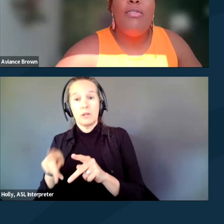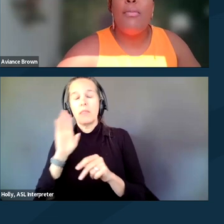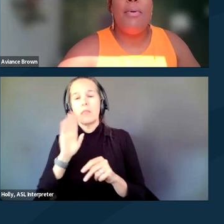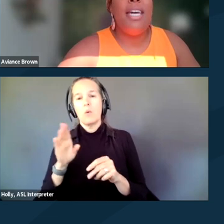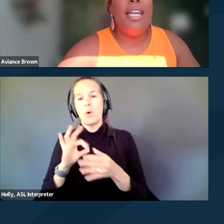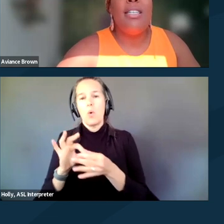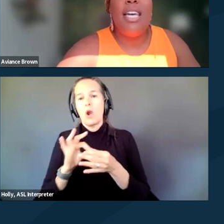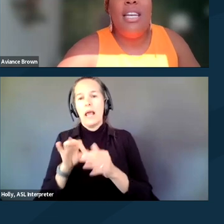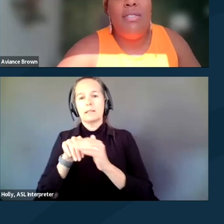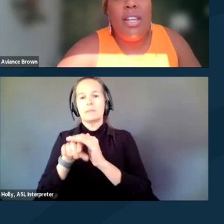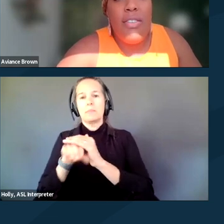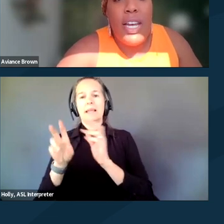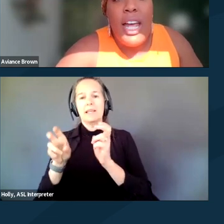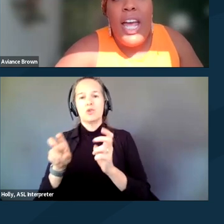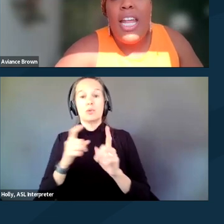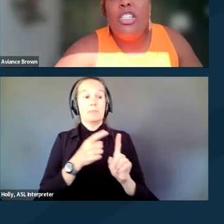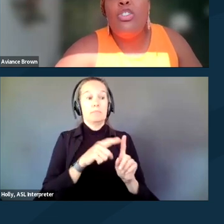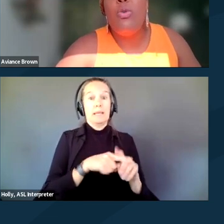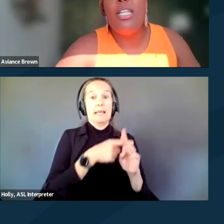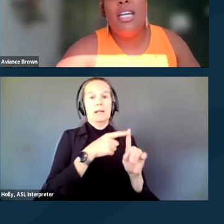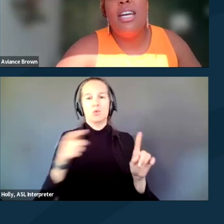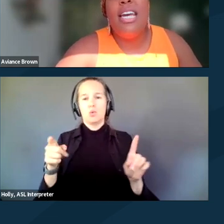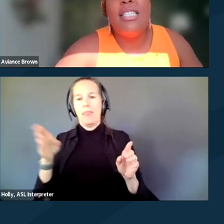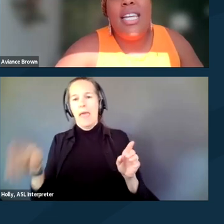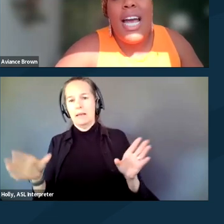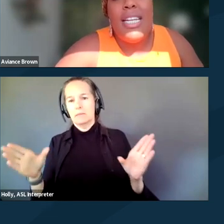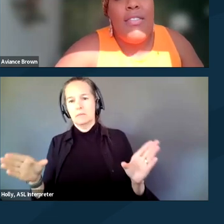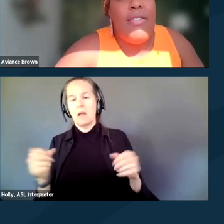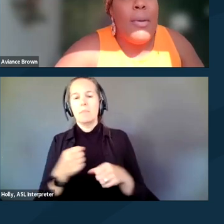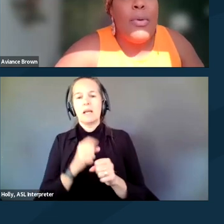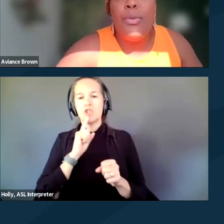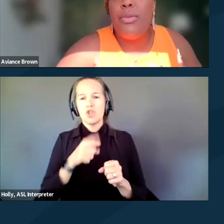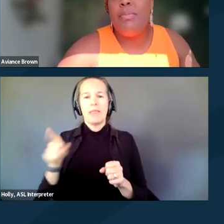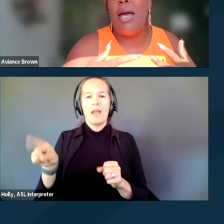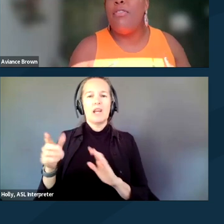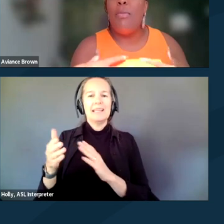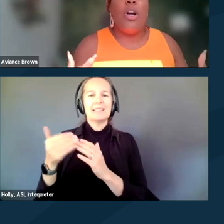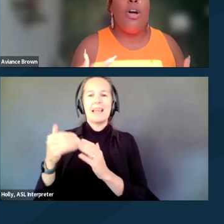from the beginning to the end of the event and ensure that they're easily identifiable through some type of marker